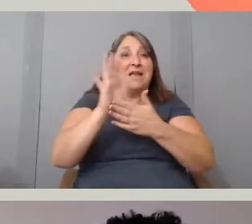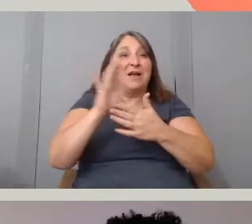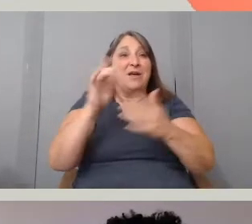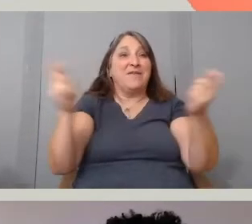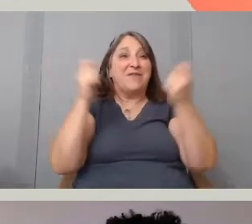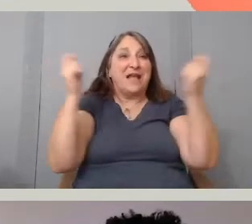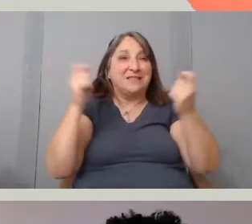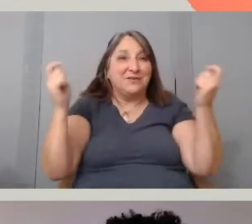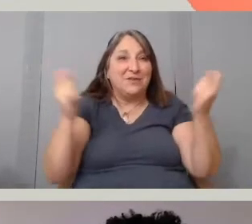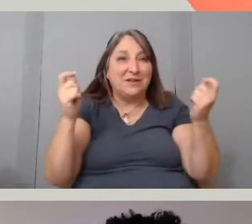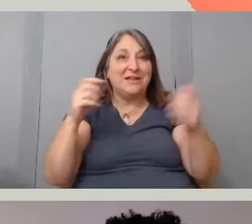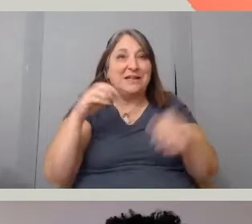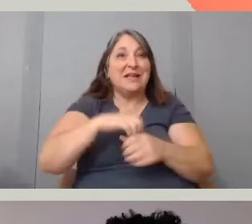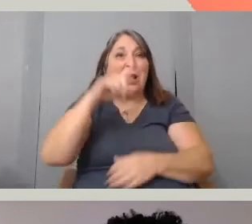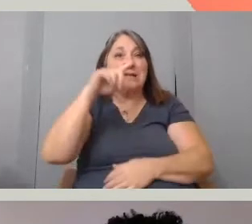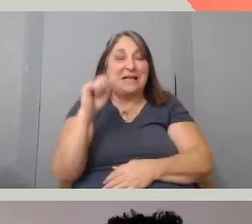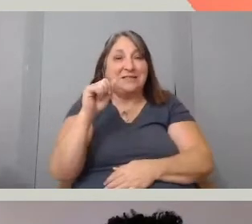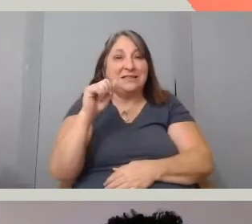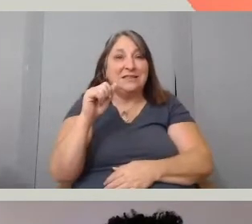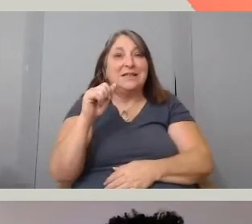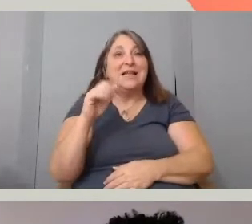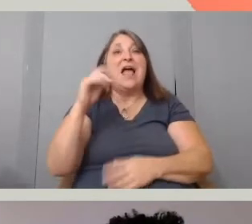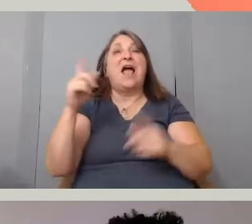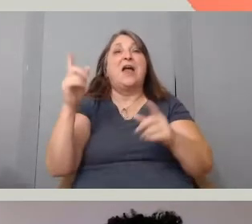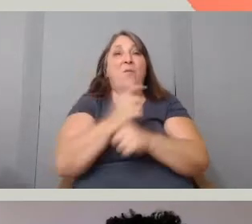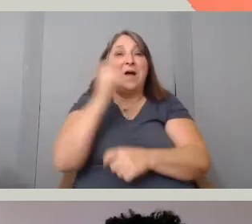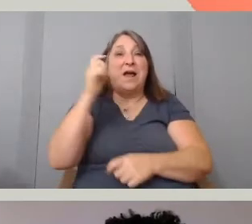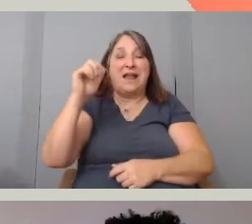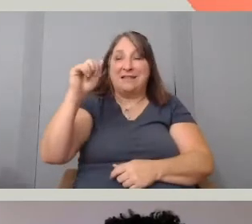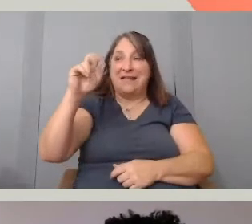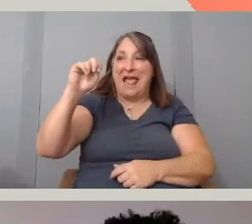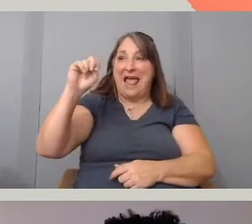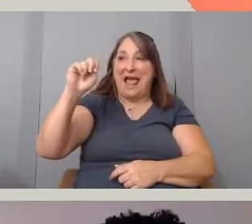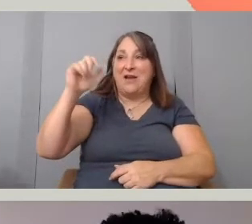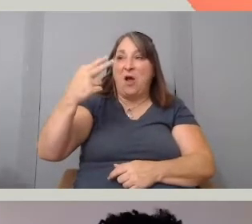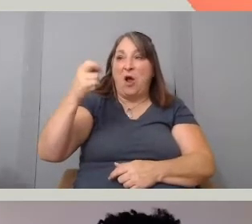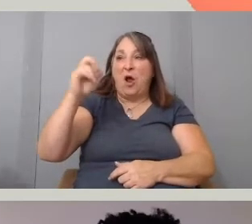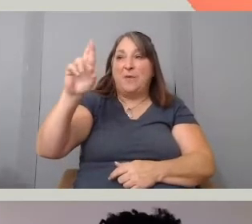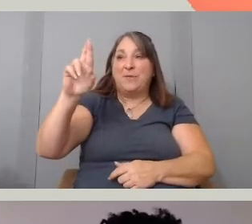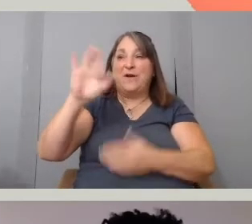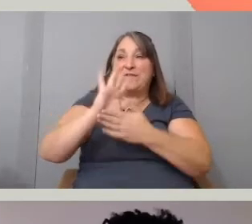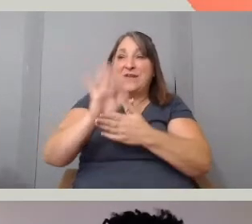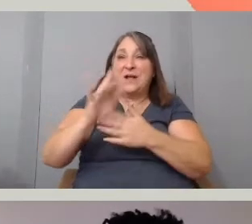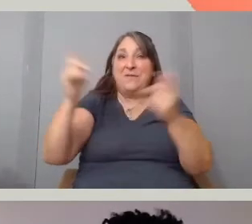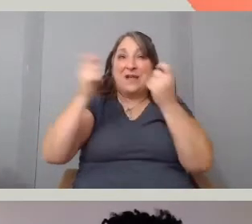The jury award at the Ann Arbor Film Festival and is being developed into a feature film